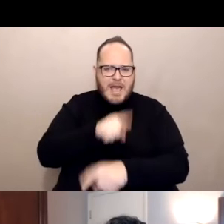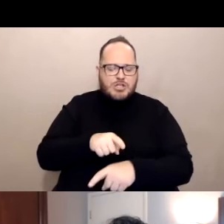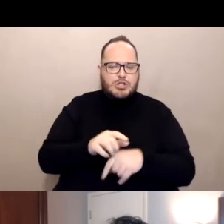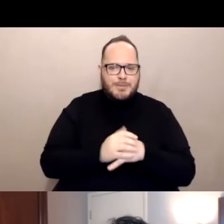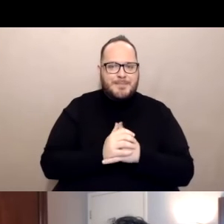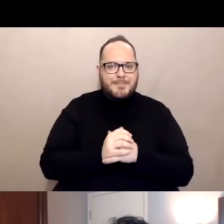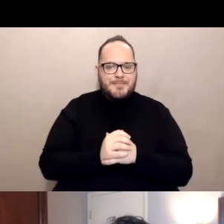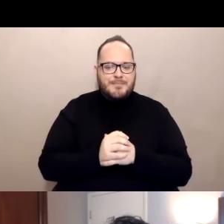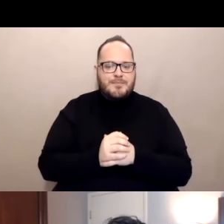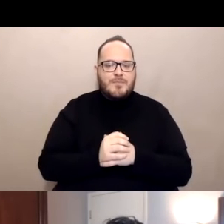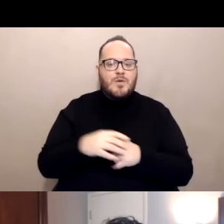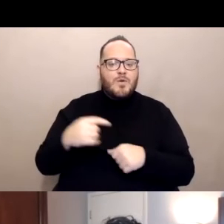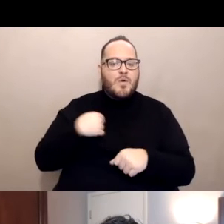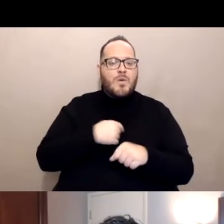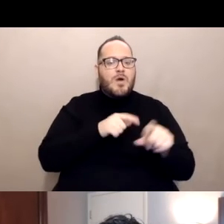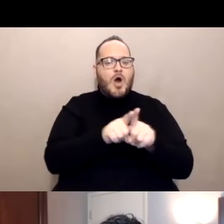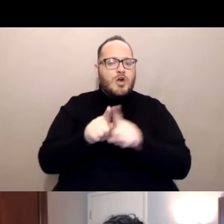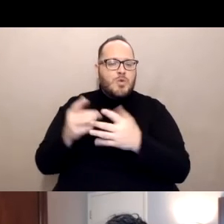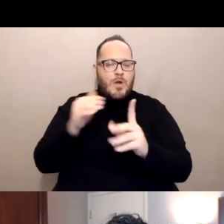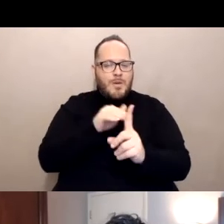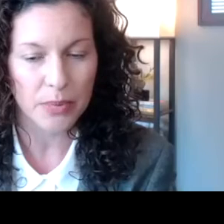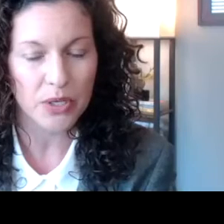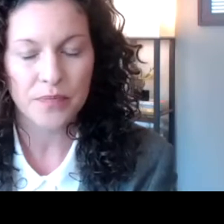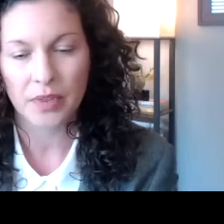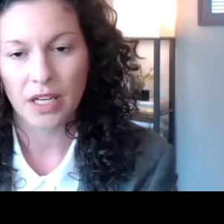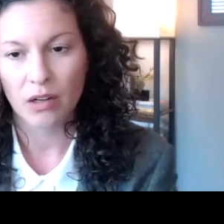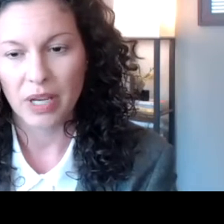And we also wanted to remind people of a couple of resources that are available.